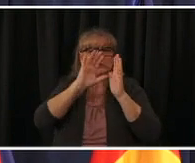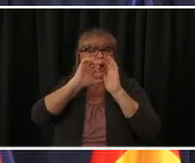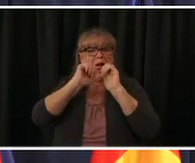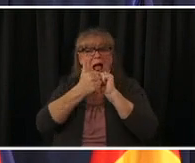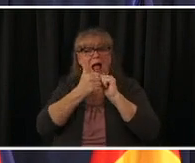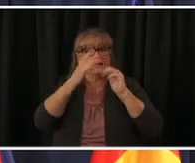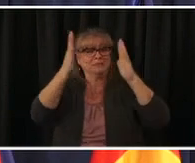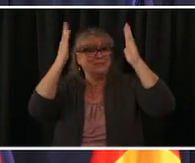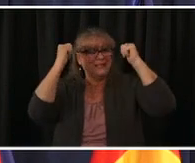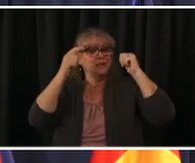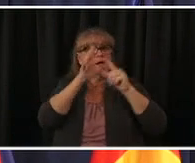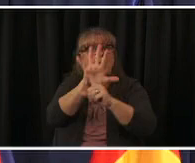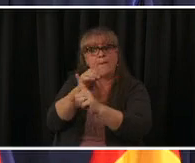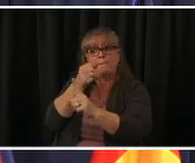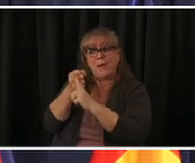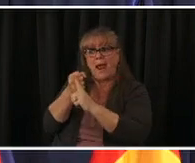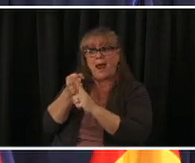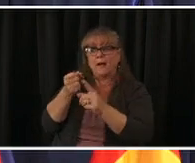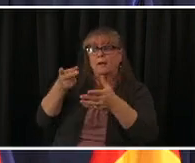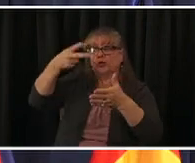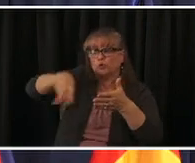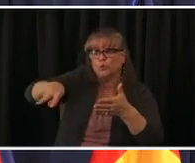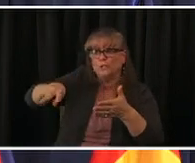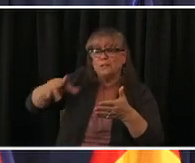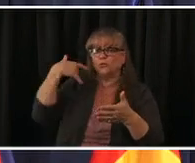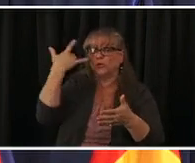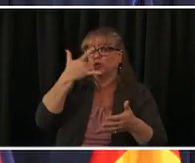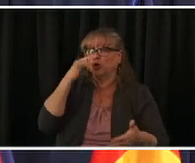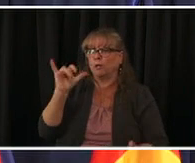uh well i don't i don't expect much to change in the next two weeks what's what's what's